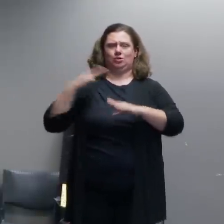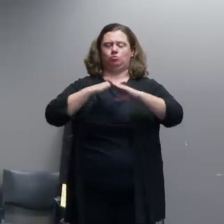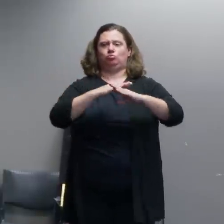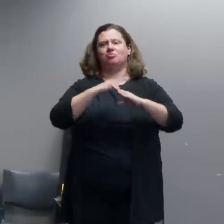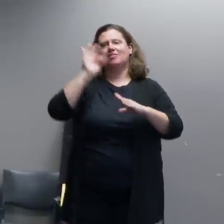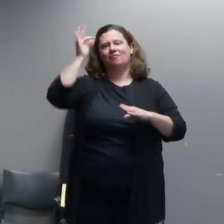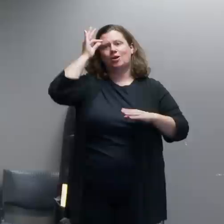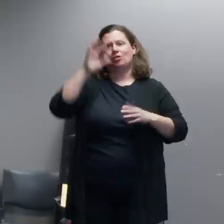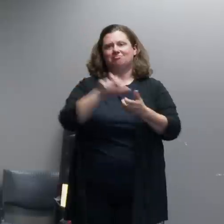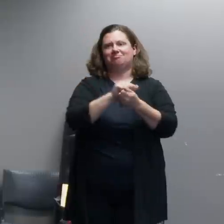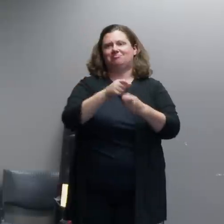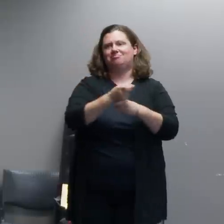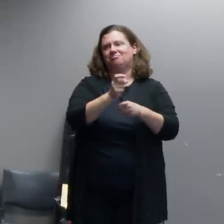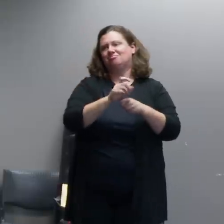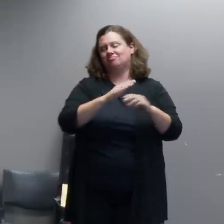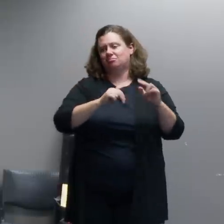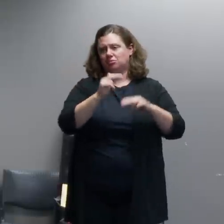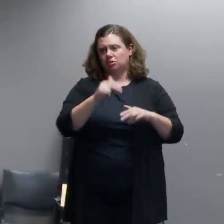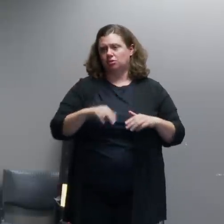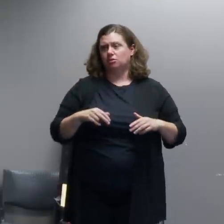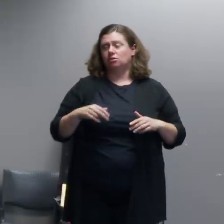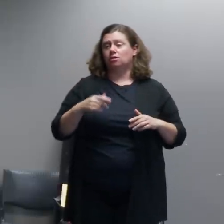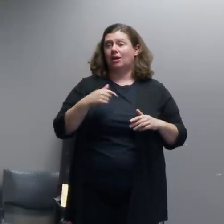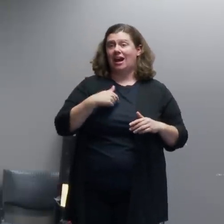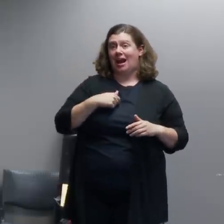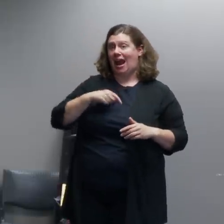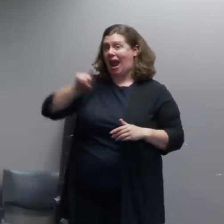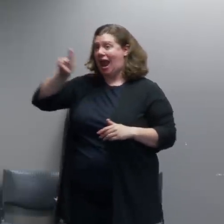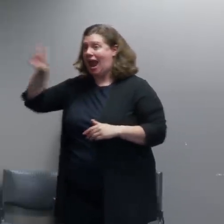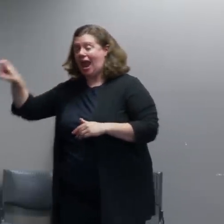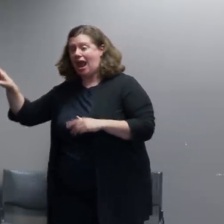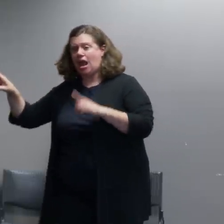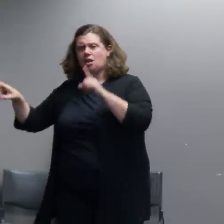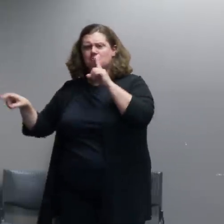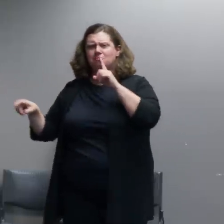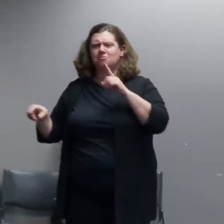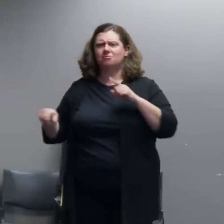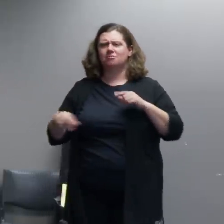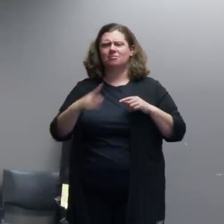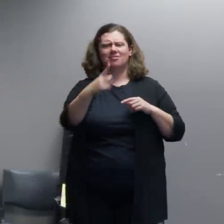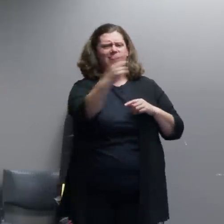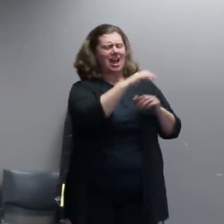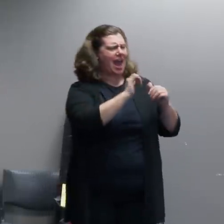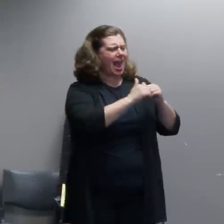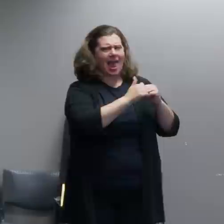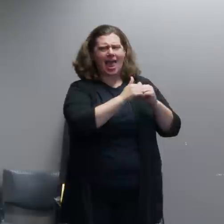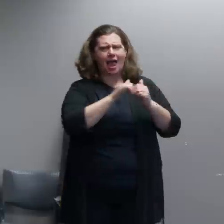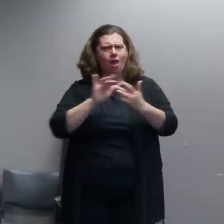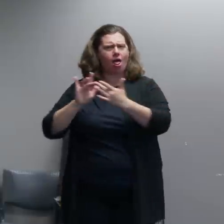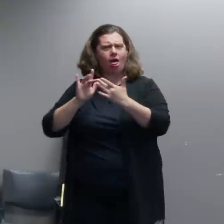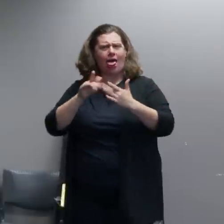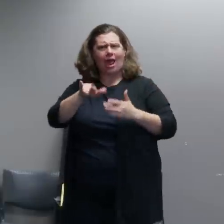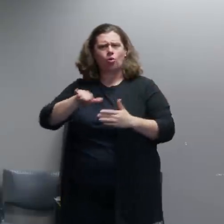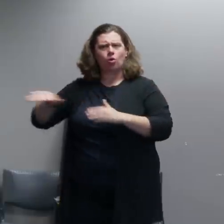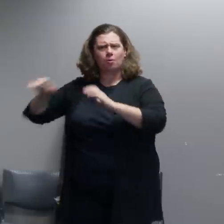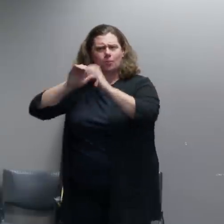wasn't something that we asked for. Q: And how do you guys communicate with them during the protests? A: We've been doing... we've... we're lucky to have really